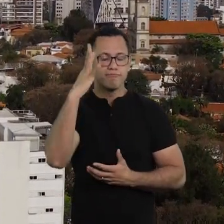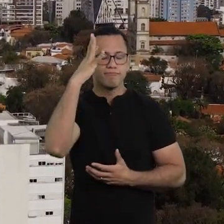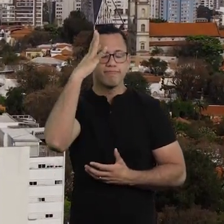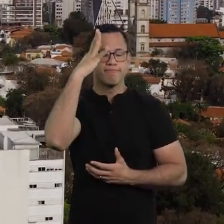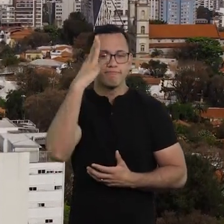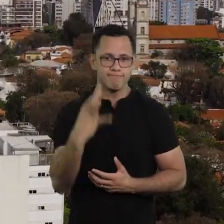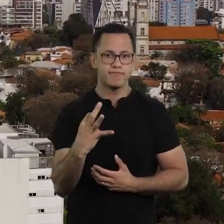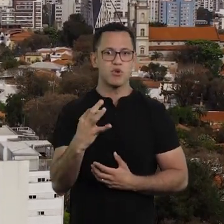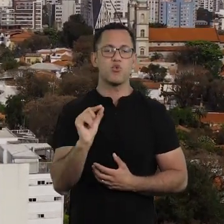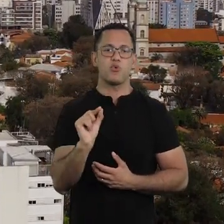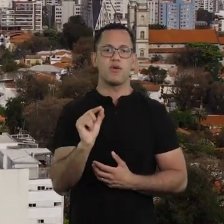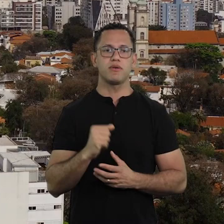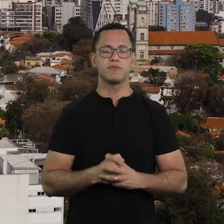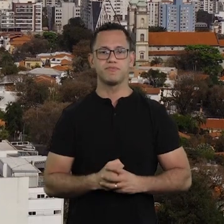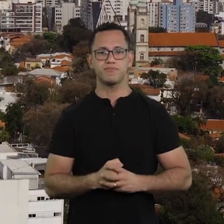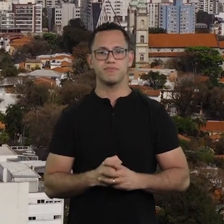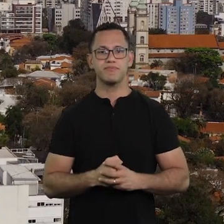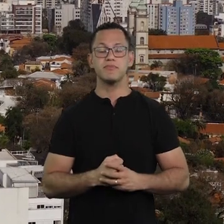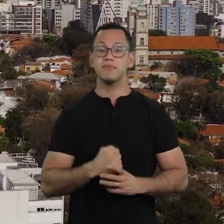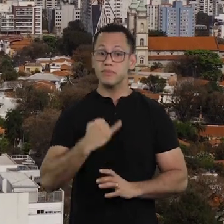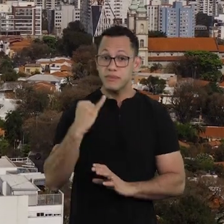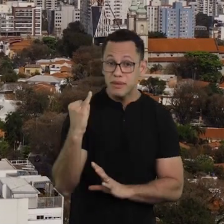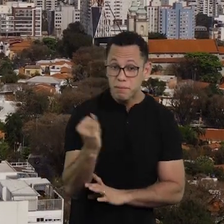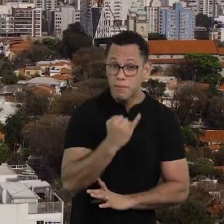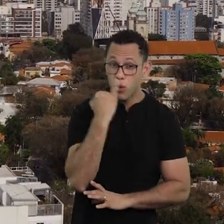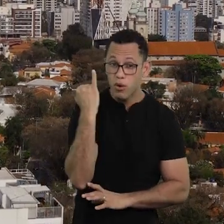We understand that if it was important